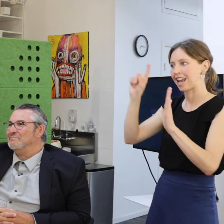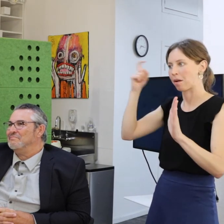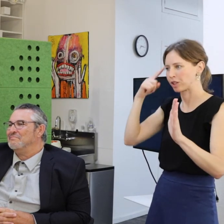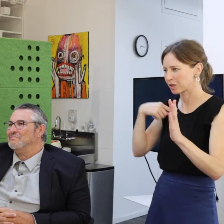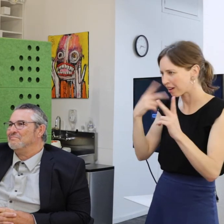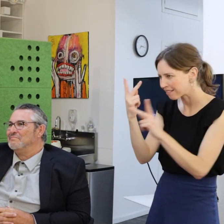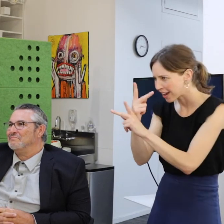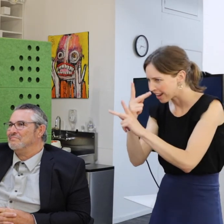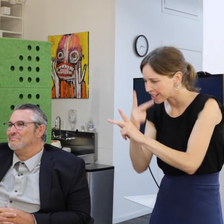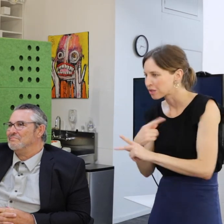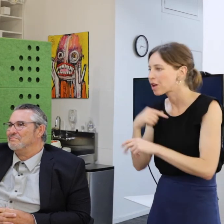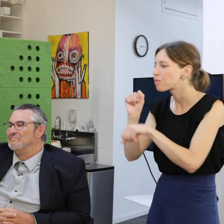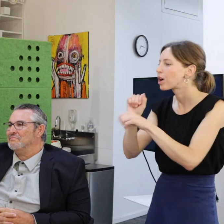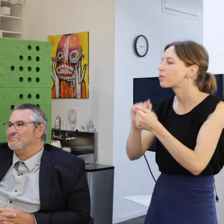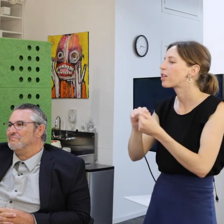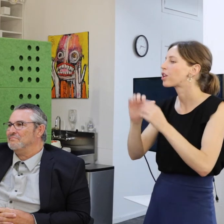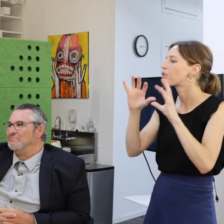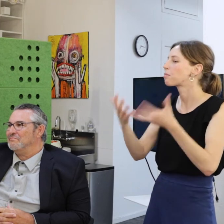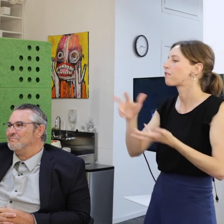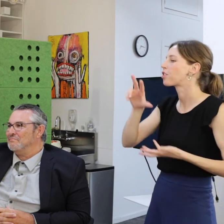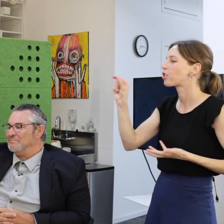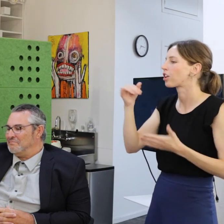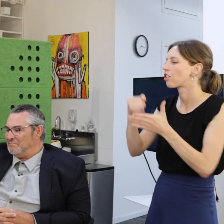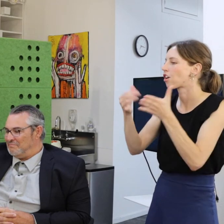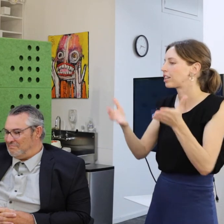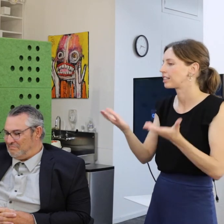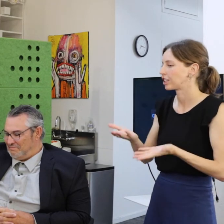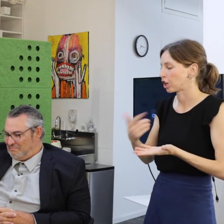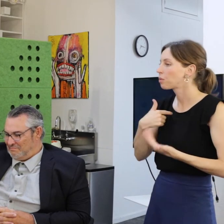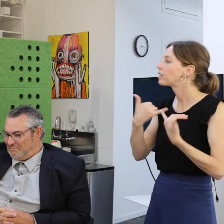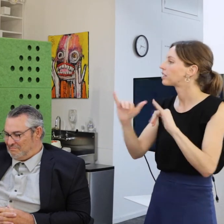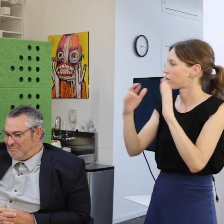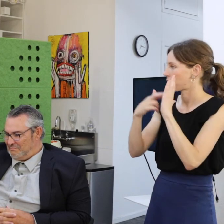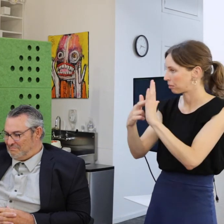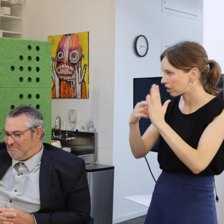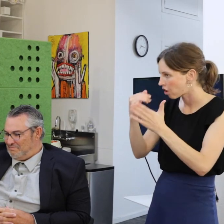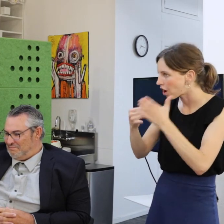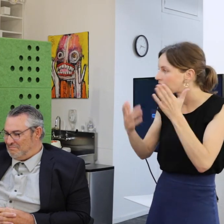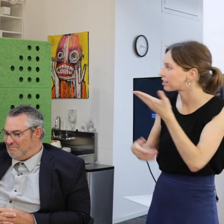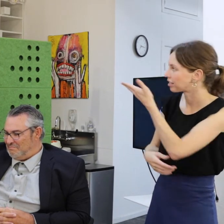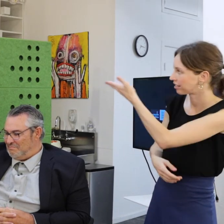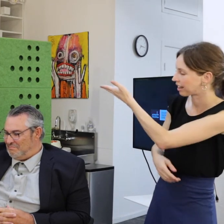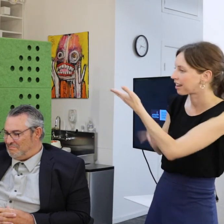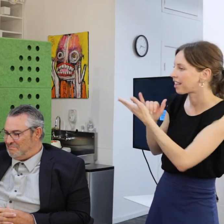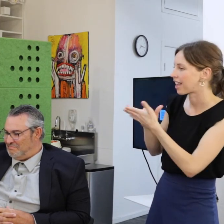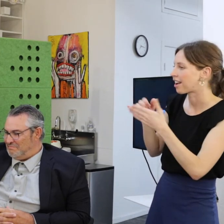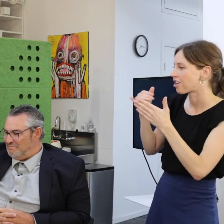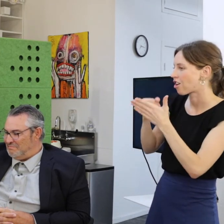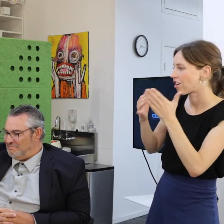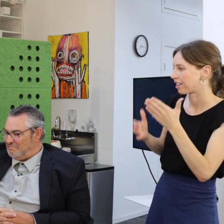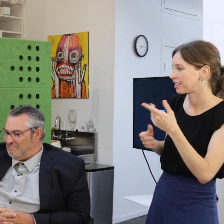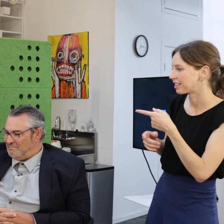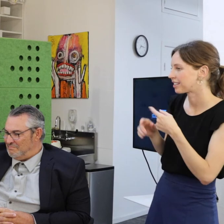So, we work with a group of about thirty artists here. And we still represent artists like Oozie